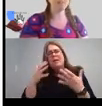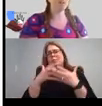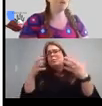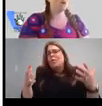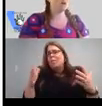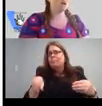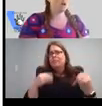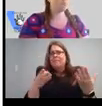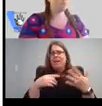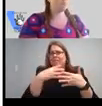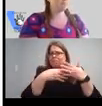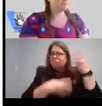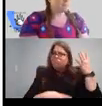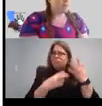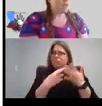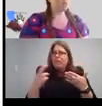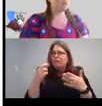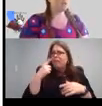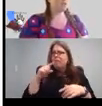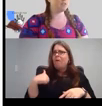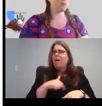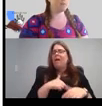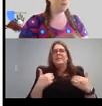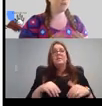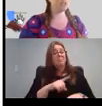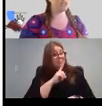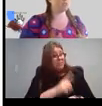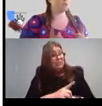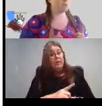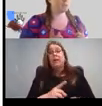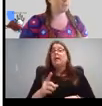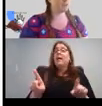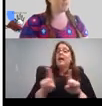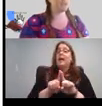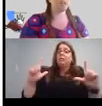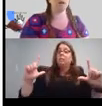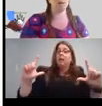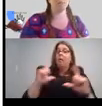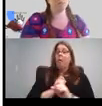When we close this webinar, it should bring up a survey on this day.